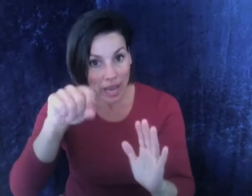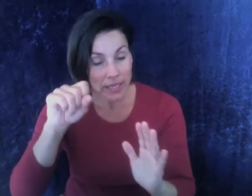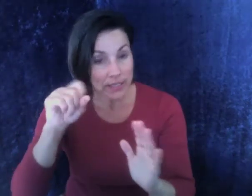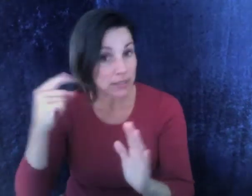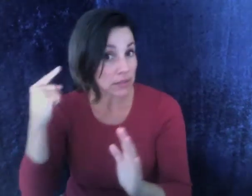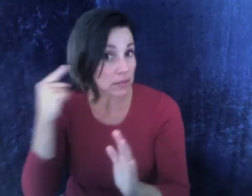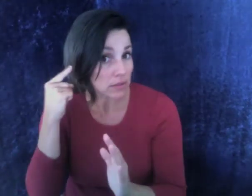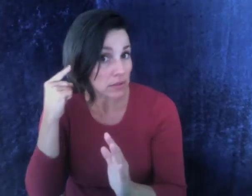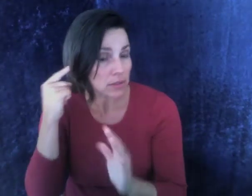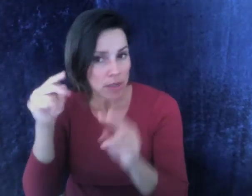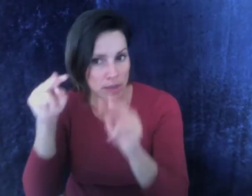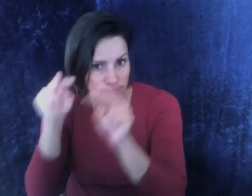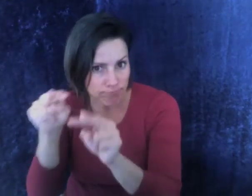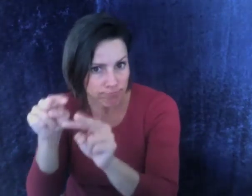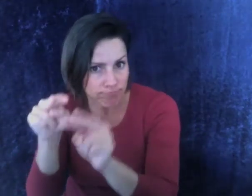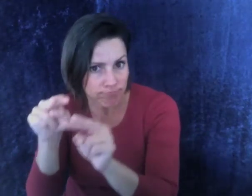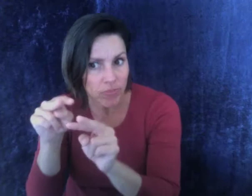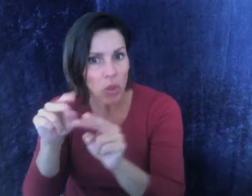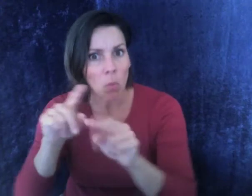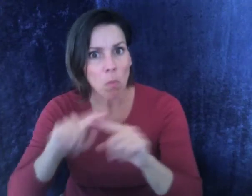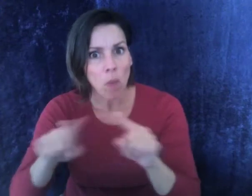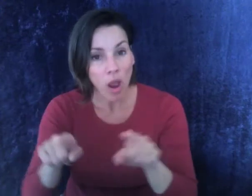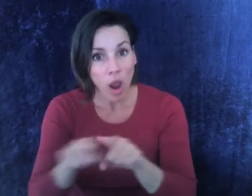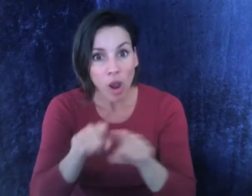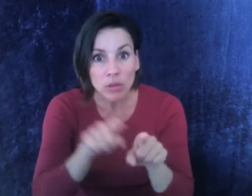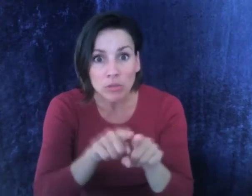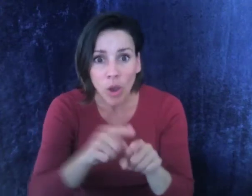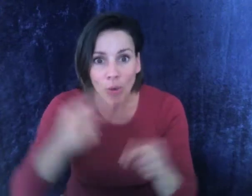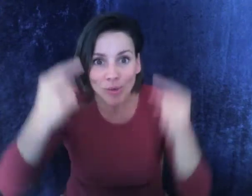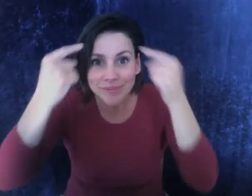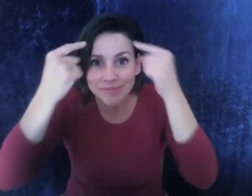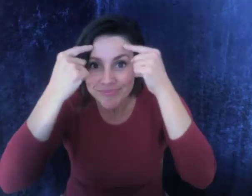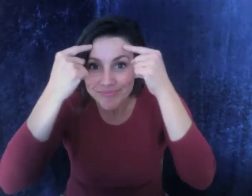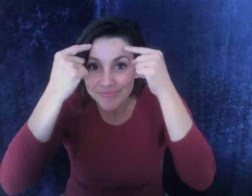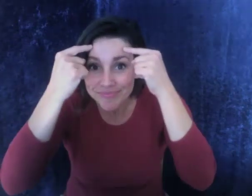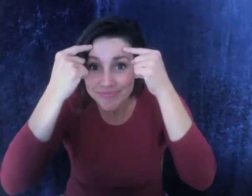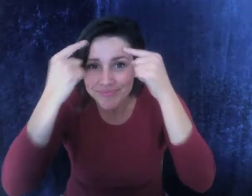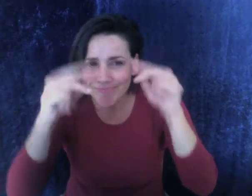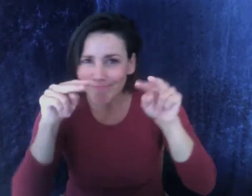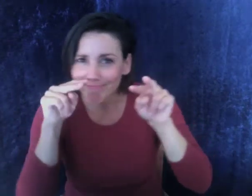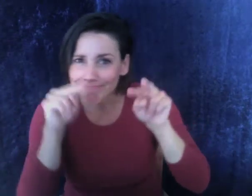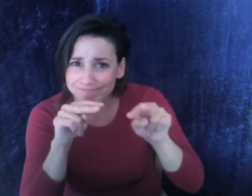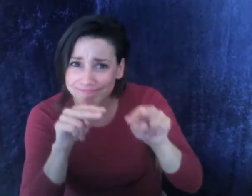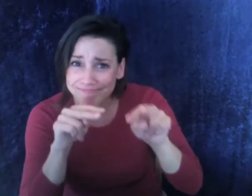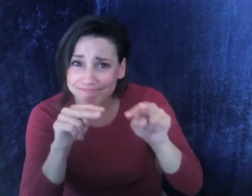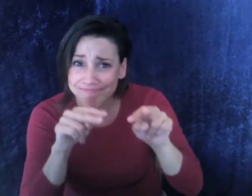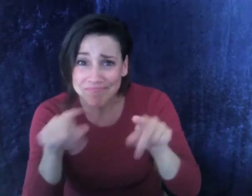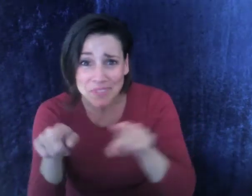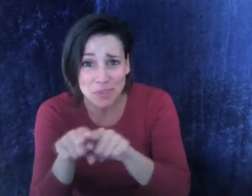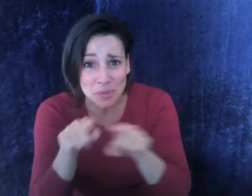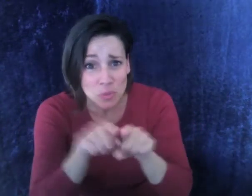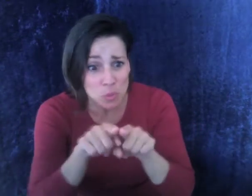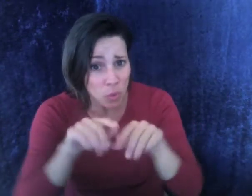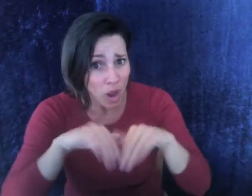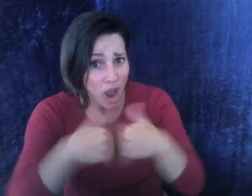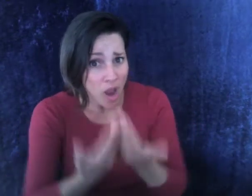how important it is to be keen on aural progression as well as cognitive development.